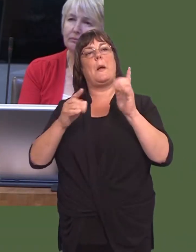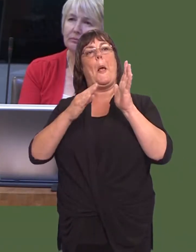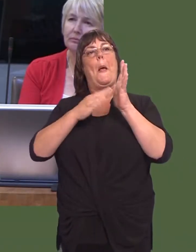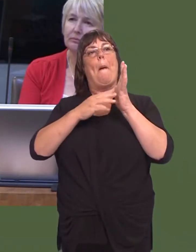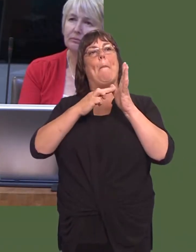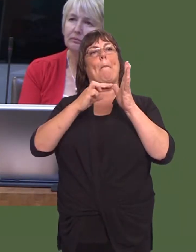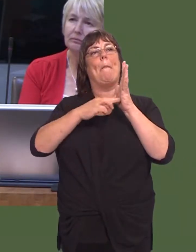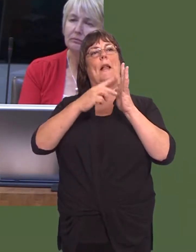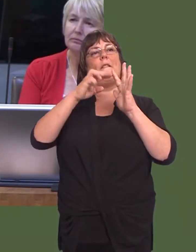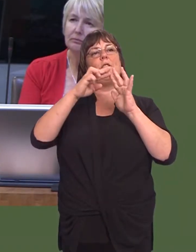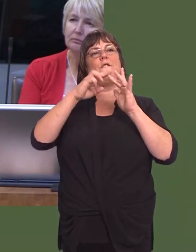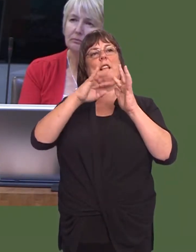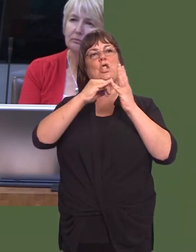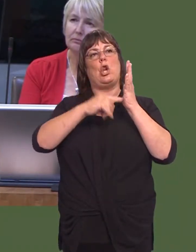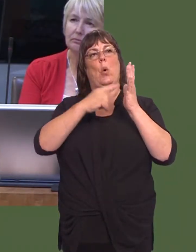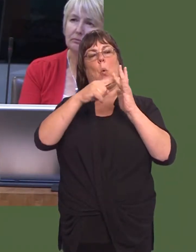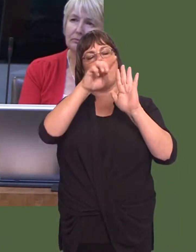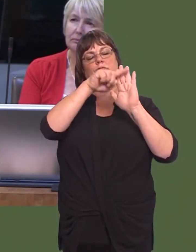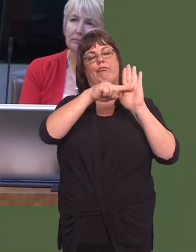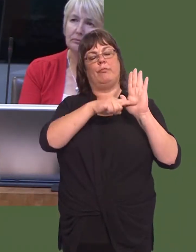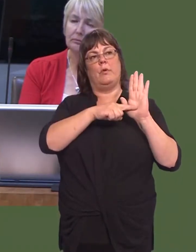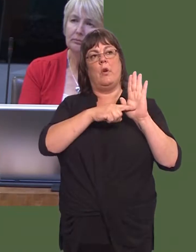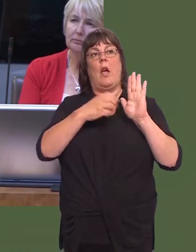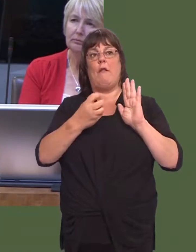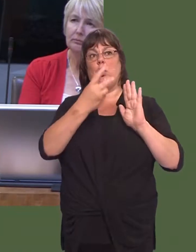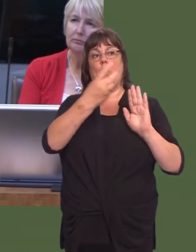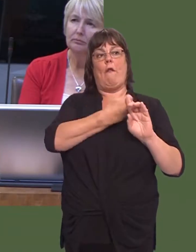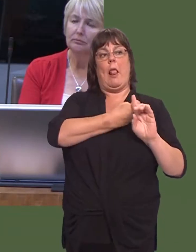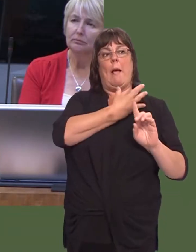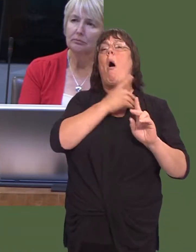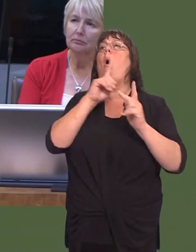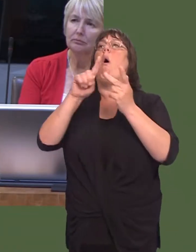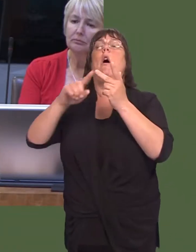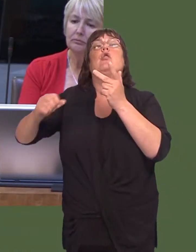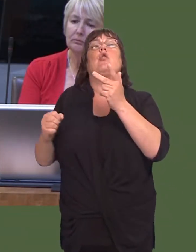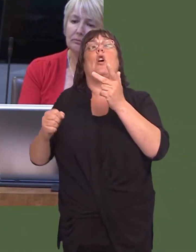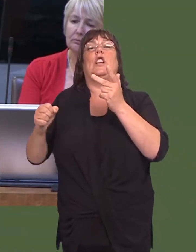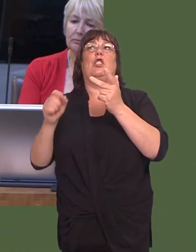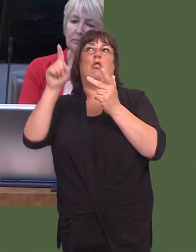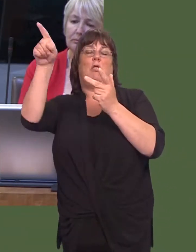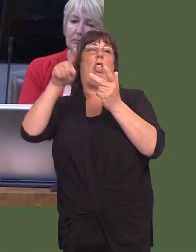There are two Labour manifestosóthree, if you count the Scottish manifesto that was